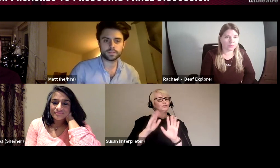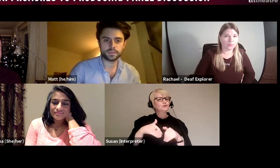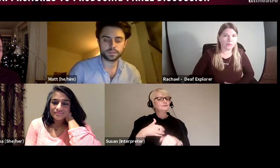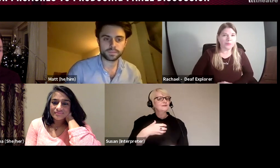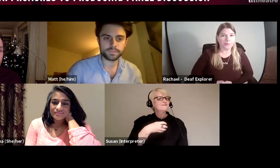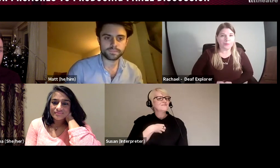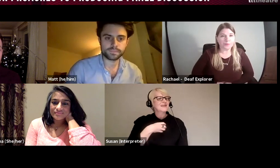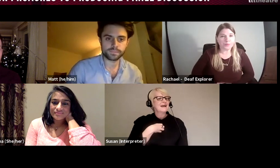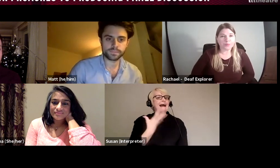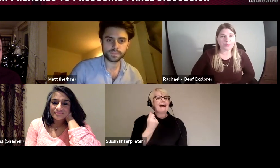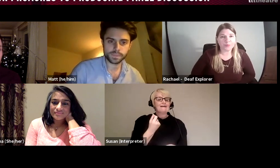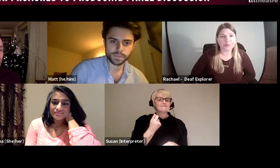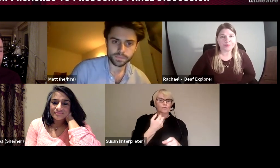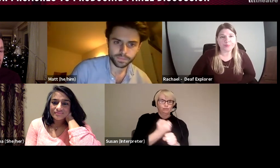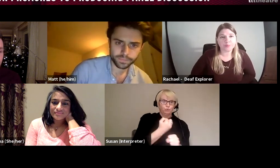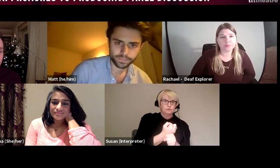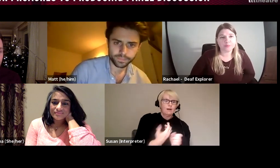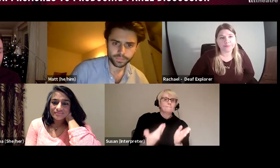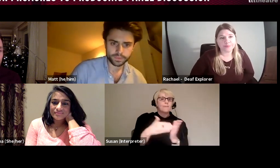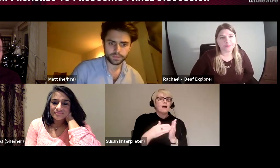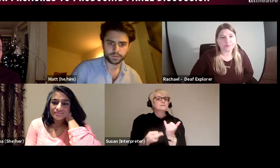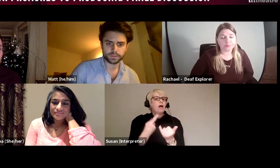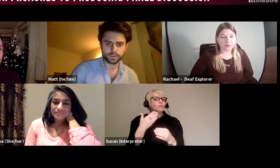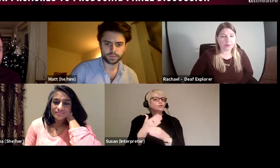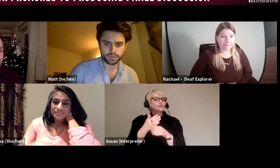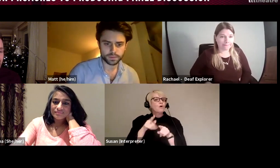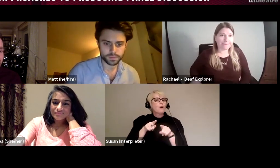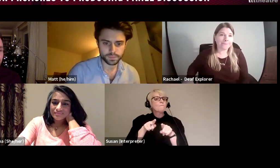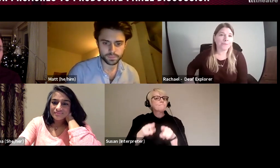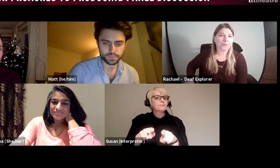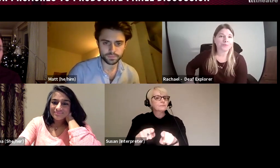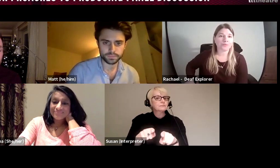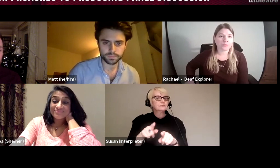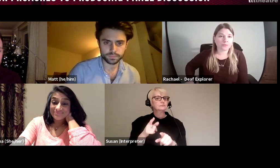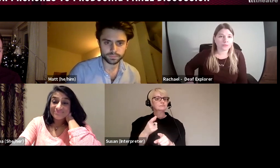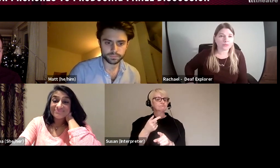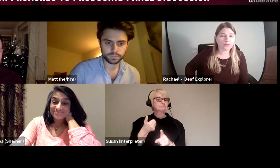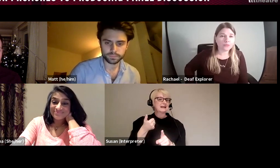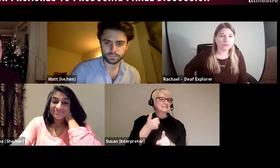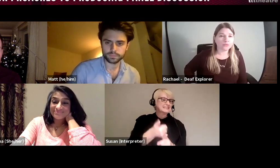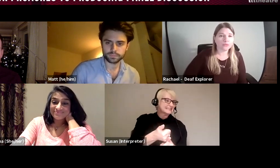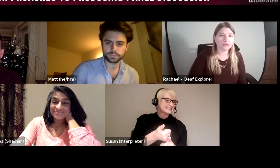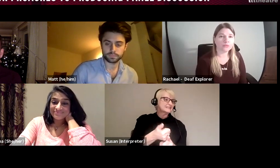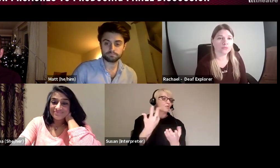jobs as they get producing experience, whether it be assisting or starting out themselves, and